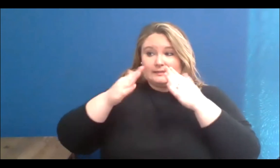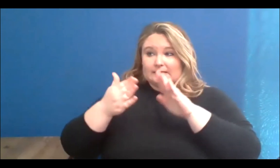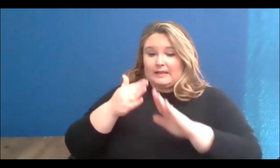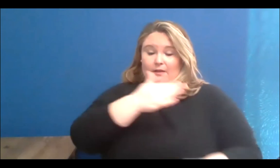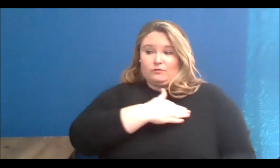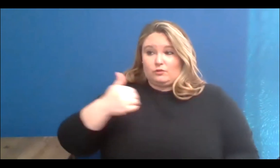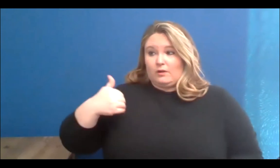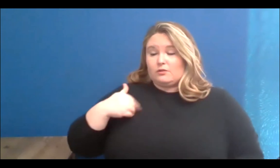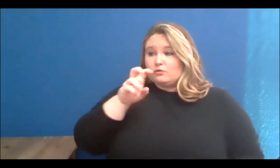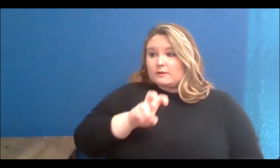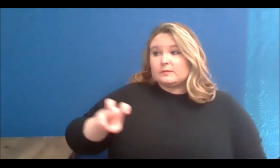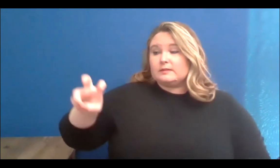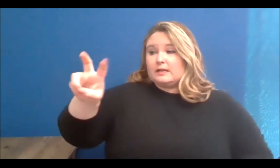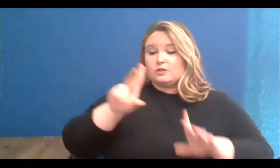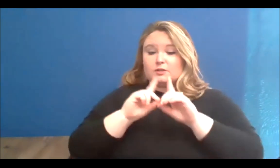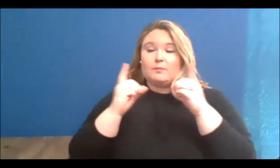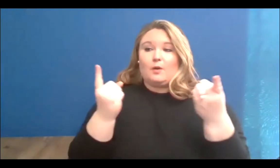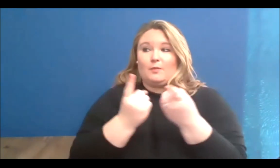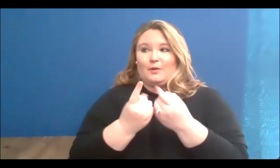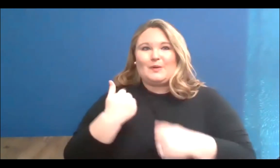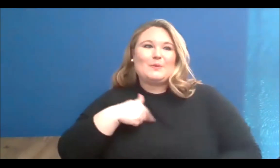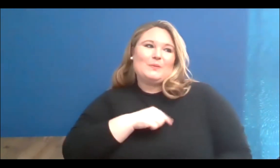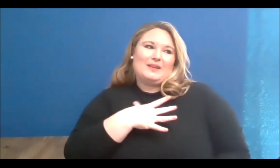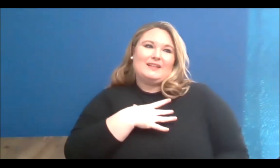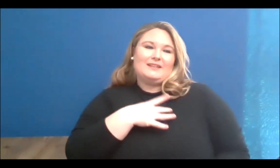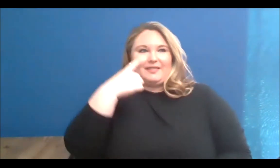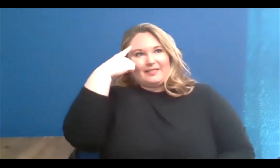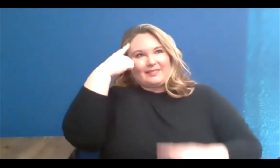A suite of, we'd like to think, innovative city building programs